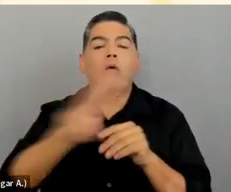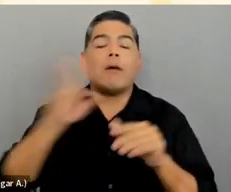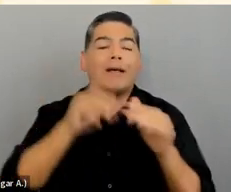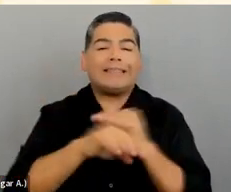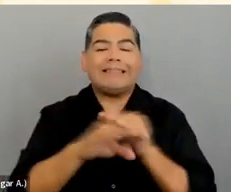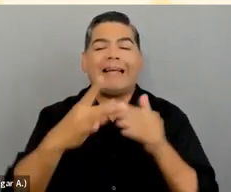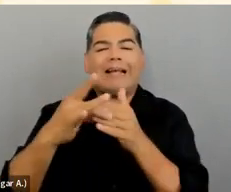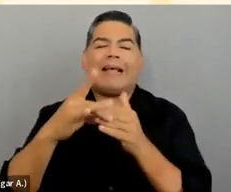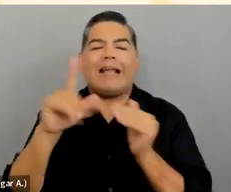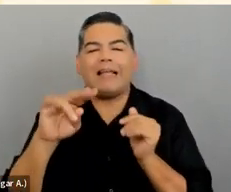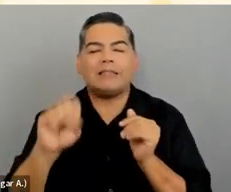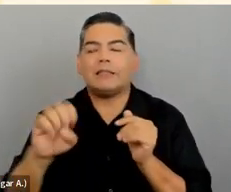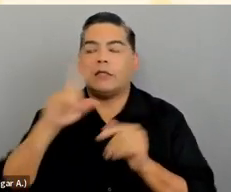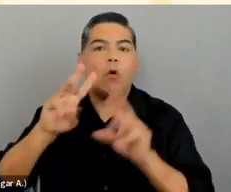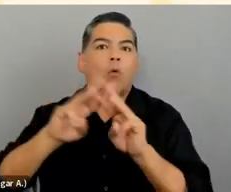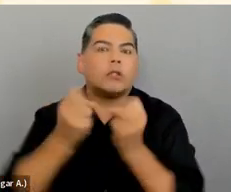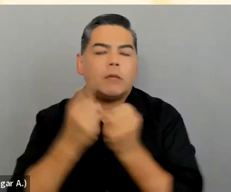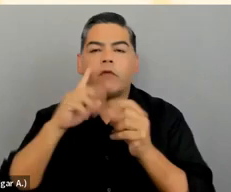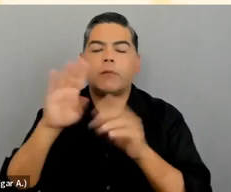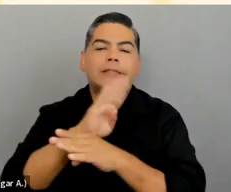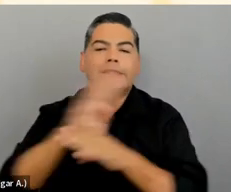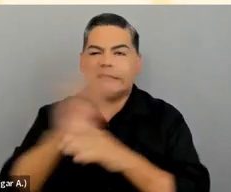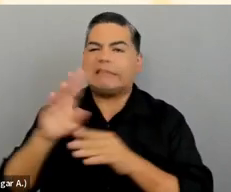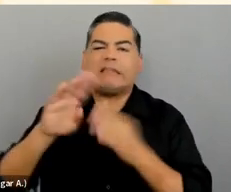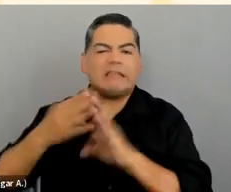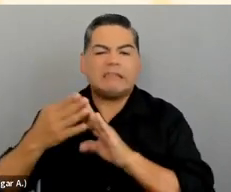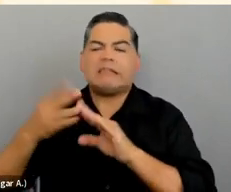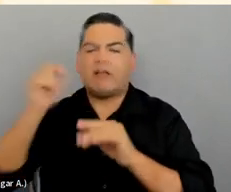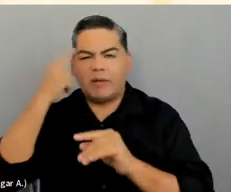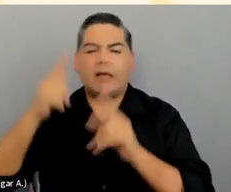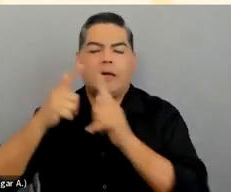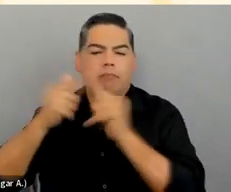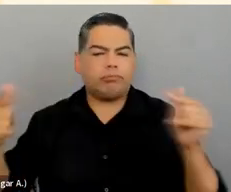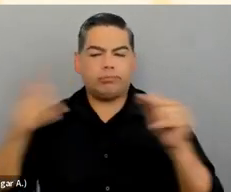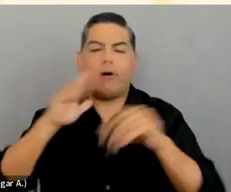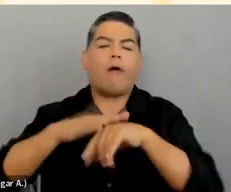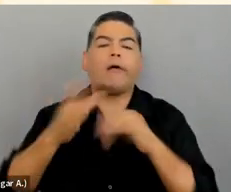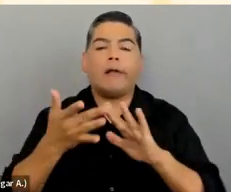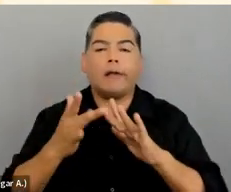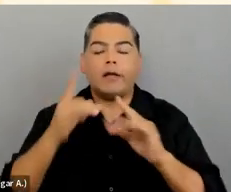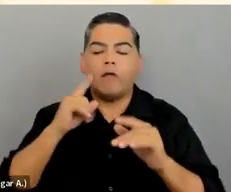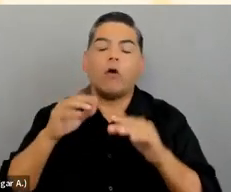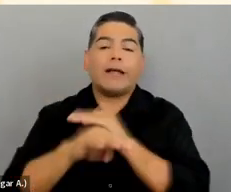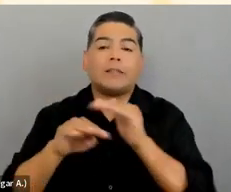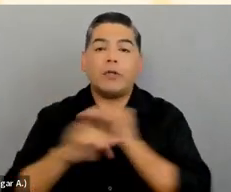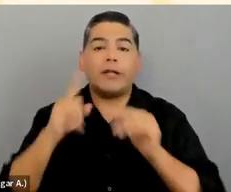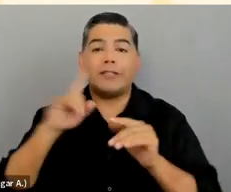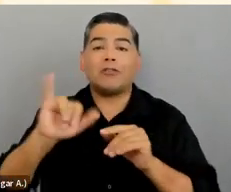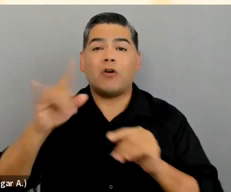She has led workshops for businesses, municipalities, and web development firms on web accessibility, and the Accessibility for Ontarians with Disabilities Act or AODA.